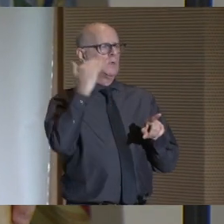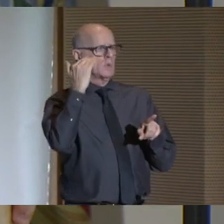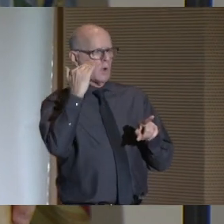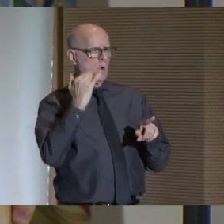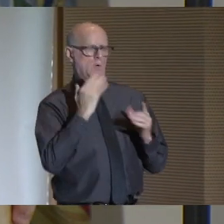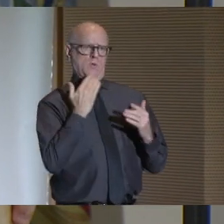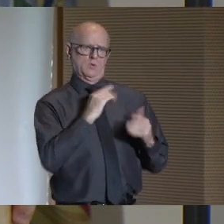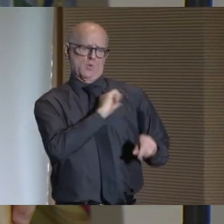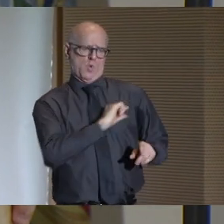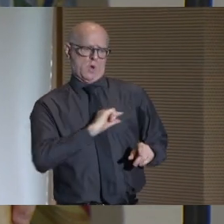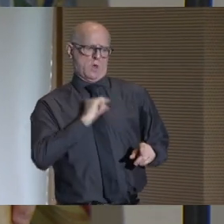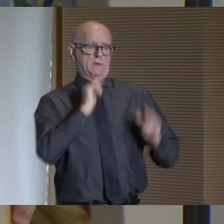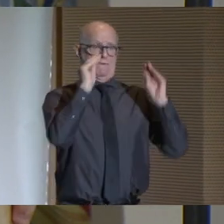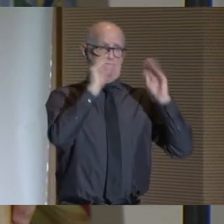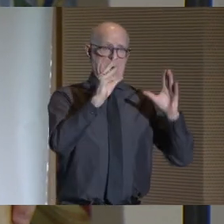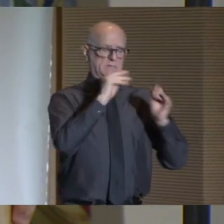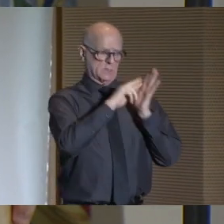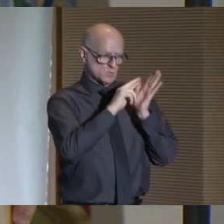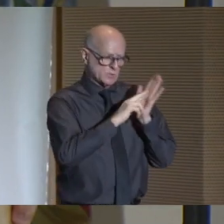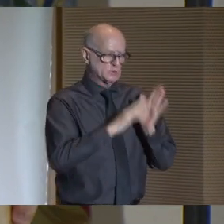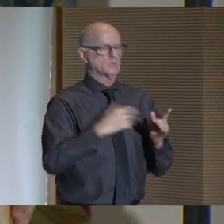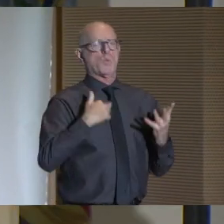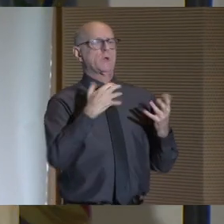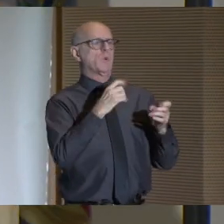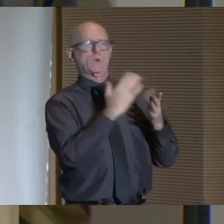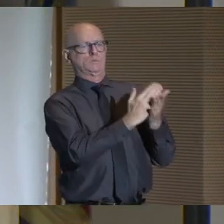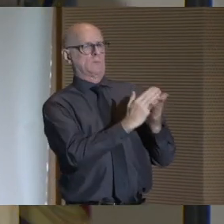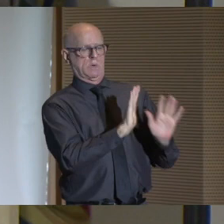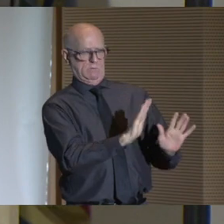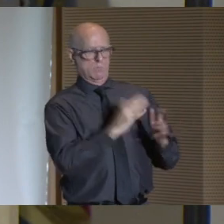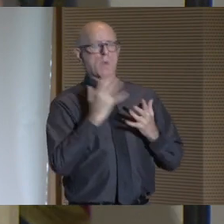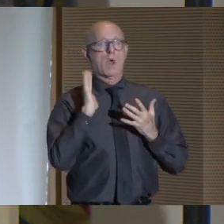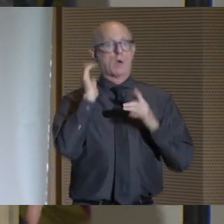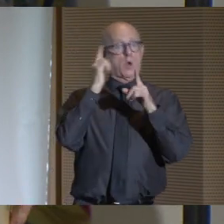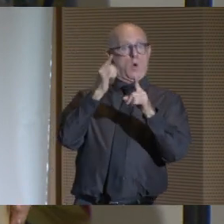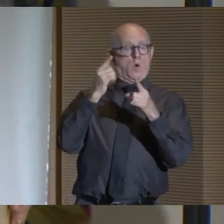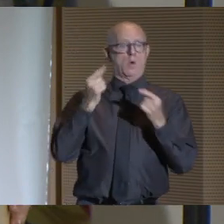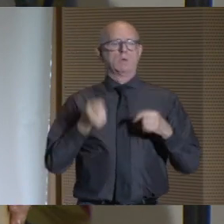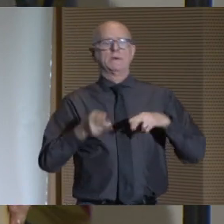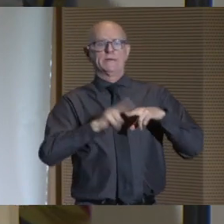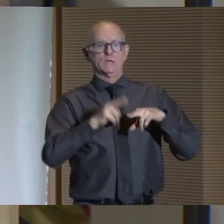And because we know the quality of our faculty and researchers, we don't want to stop there.